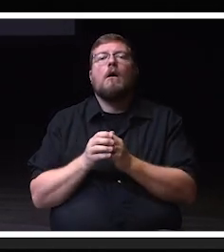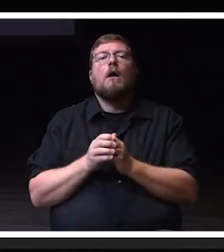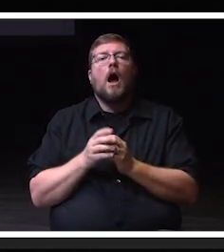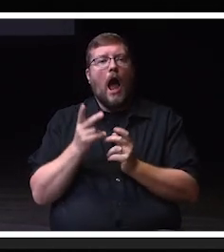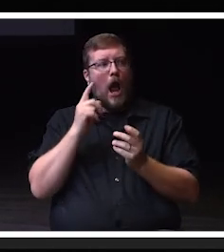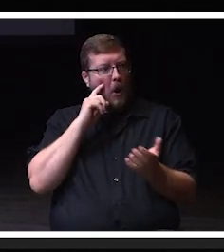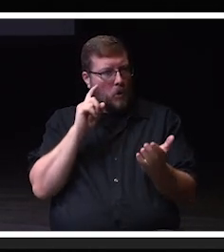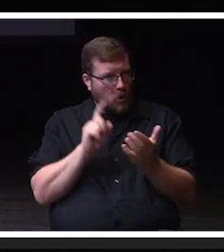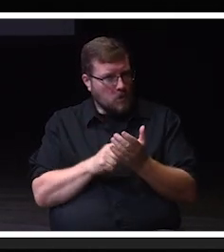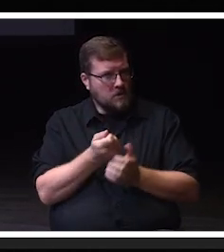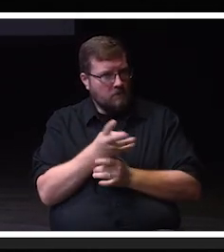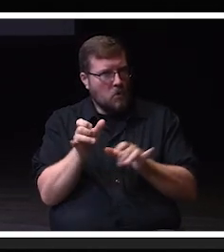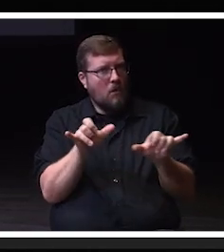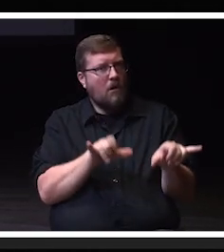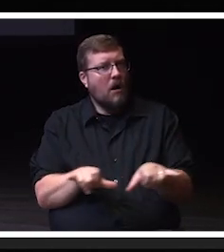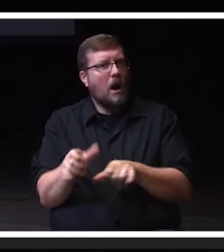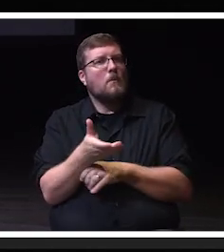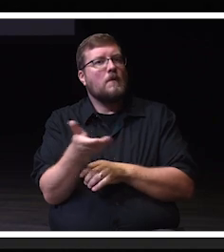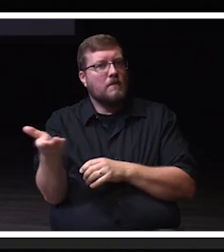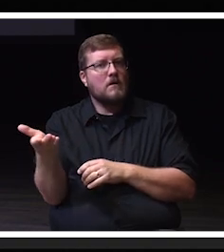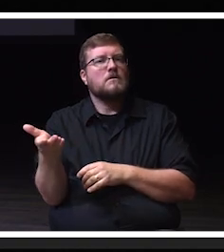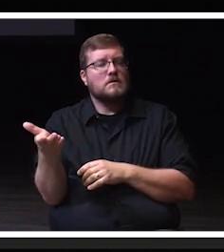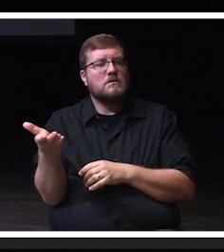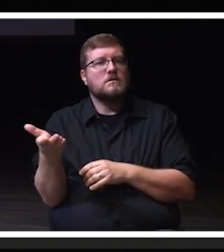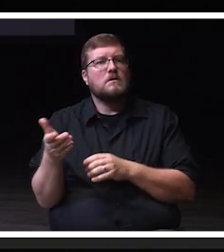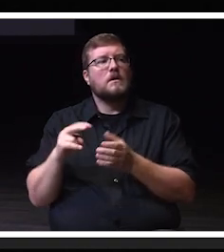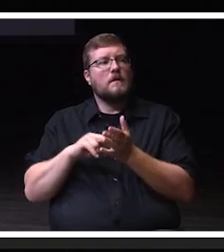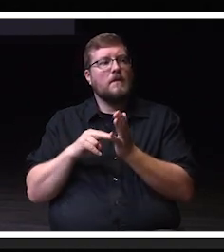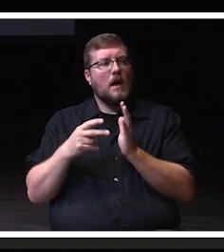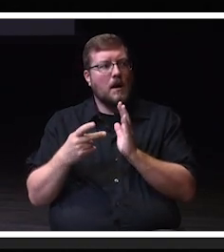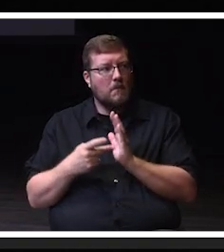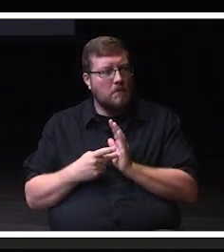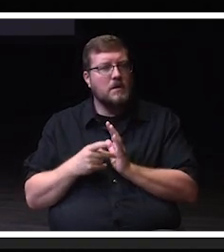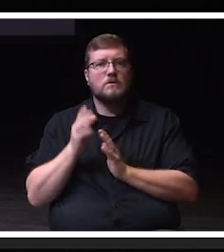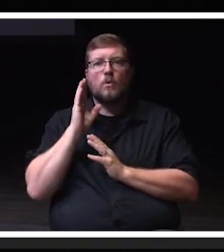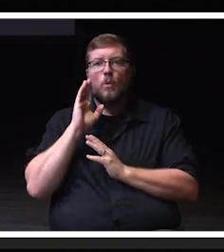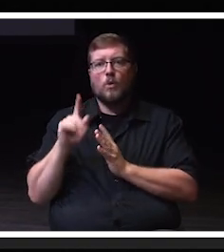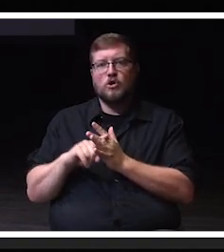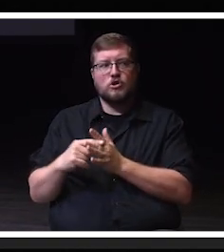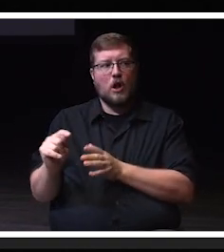we're going to start in on the strategic plan. We're going to get a little bit deeper starting on Thursday at our, retreat.